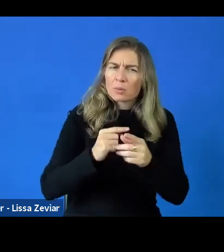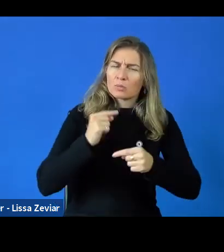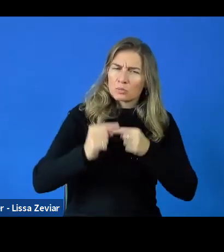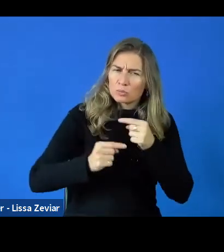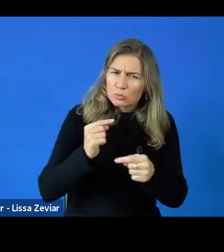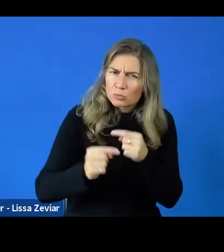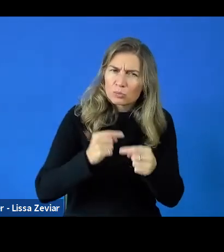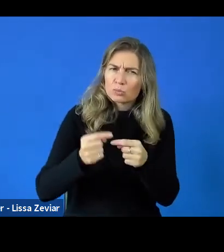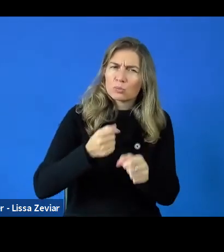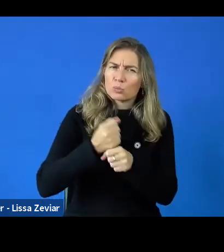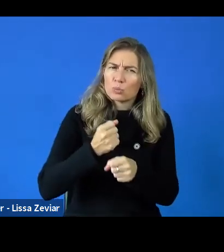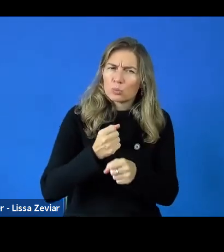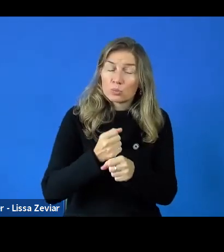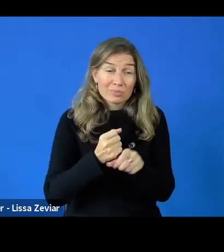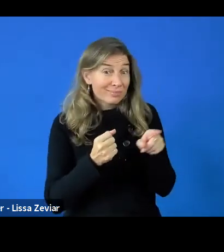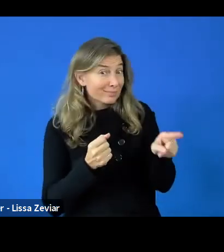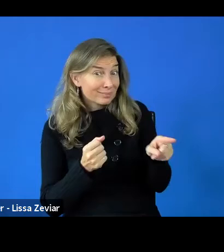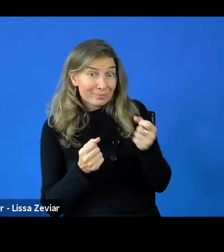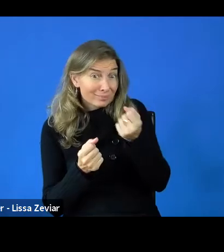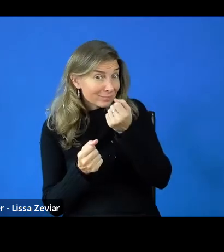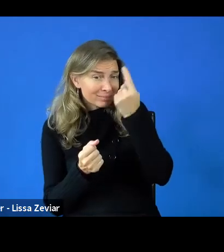And when you don't understand, you just say it.